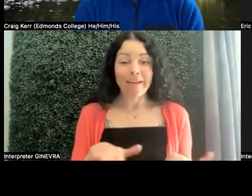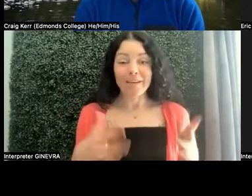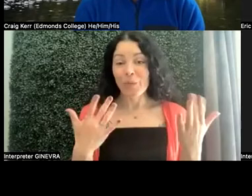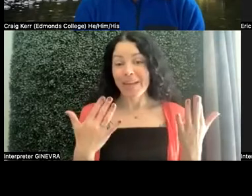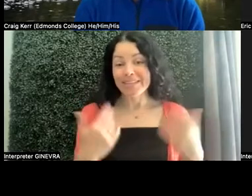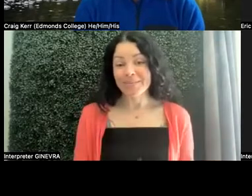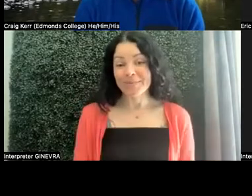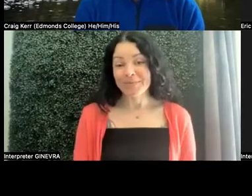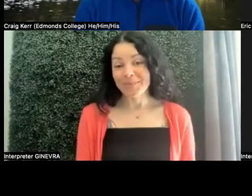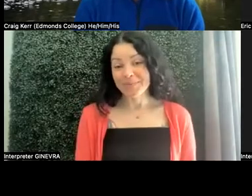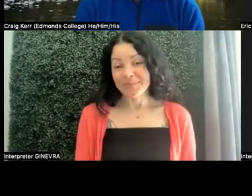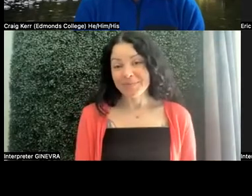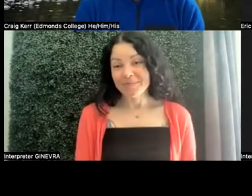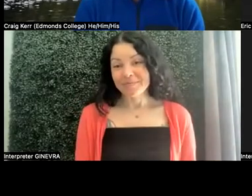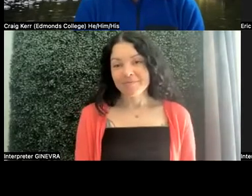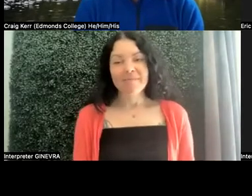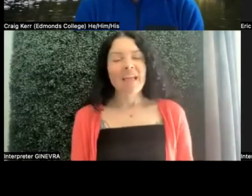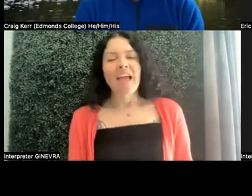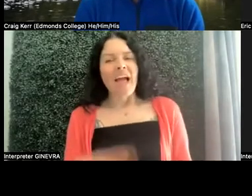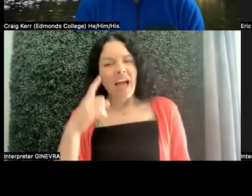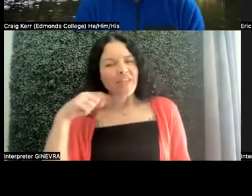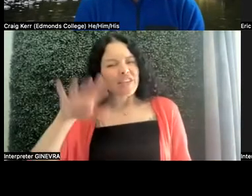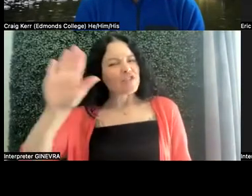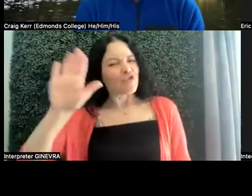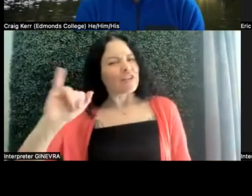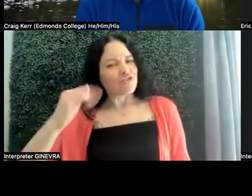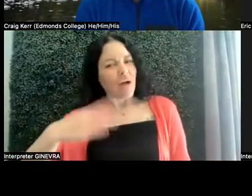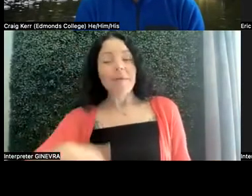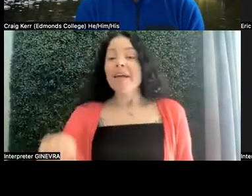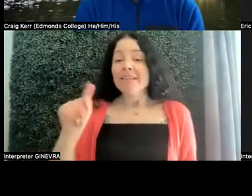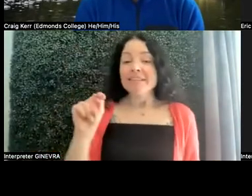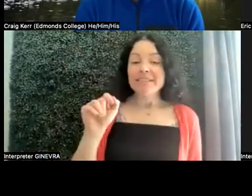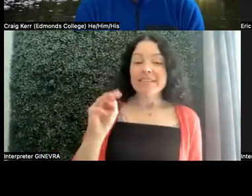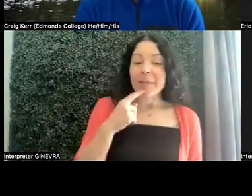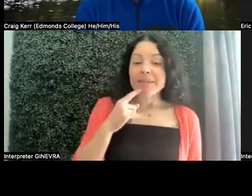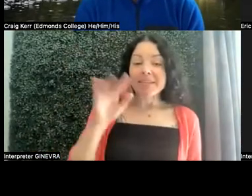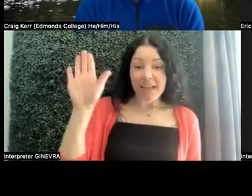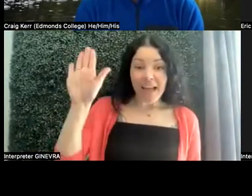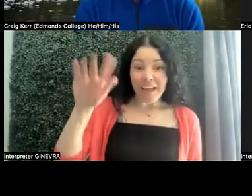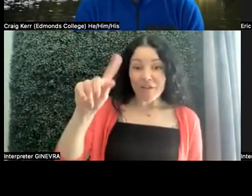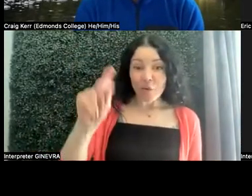I just think we did such a great job. This is Tami I do have a question for all of-- for whoever wants to answer.